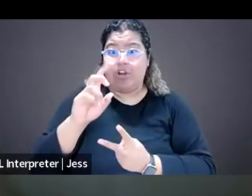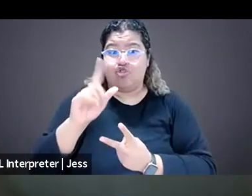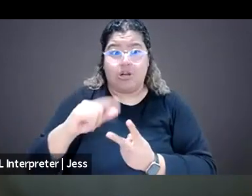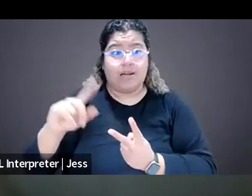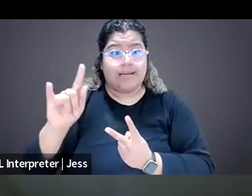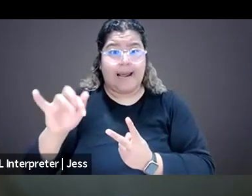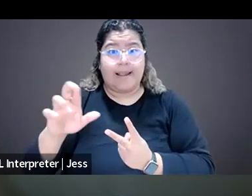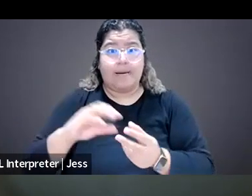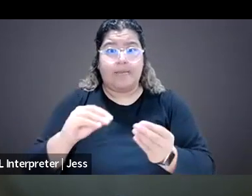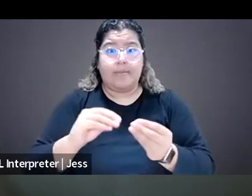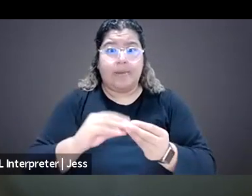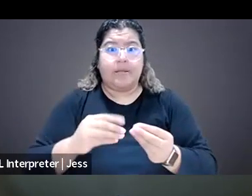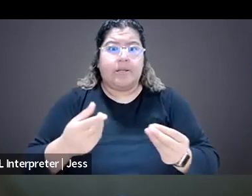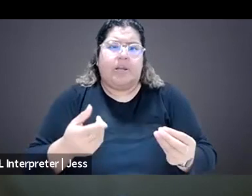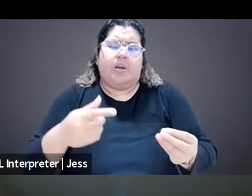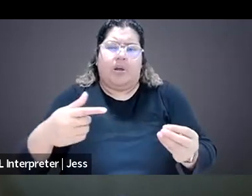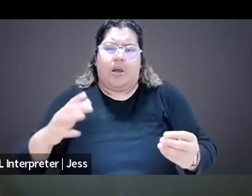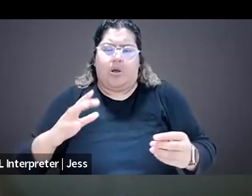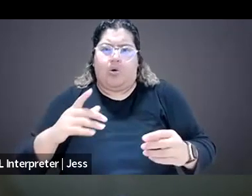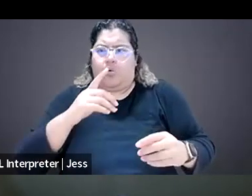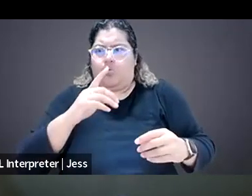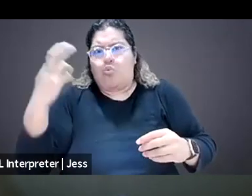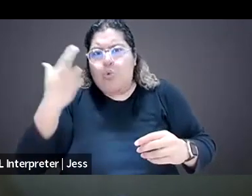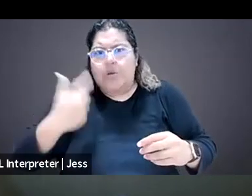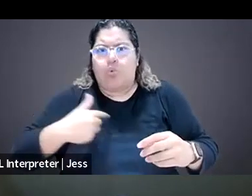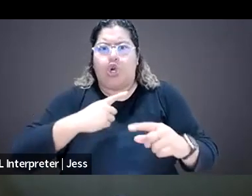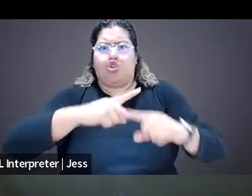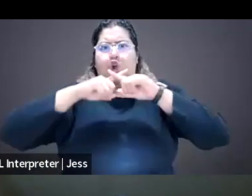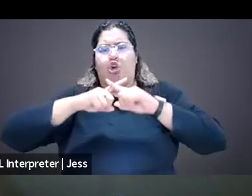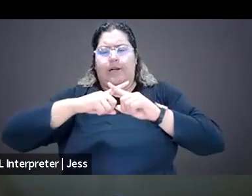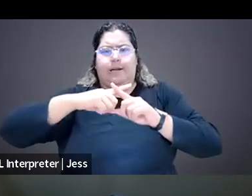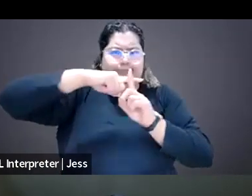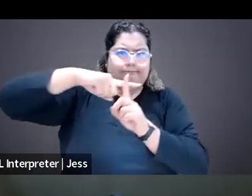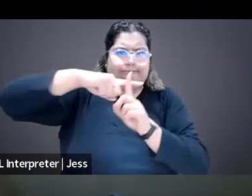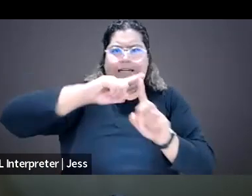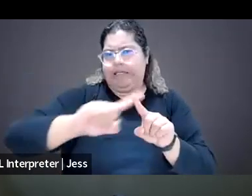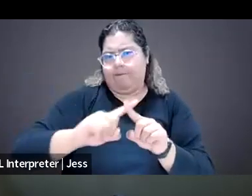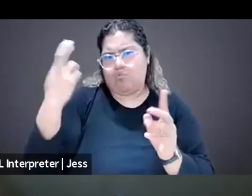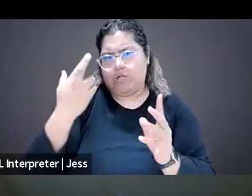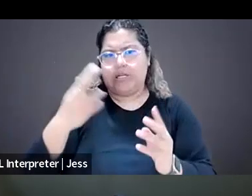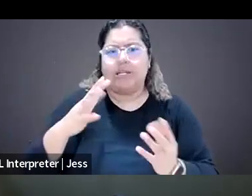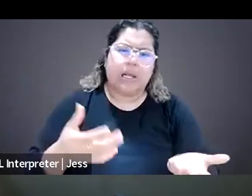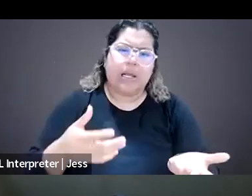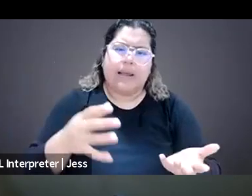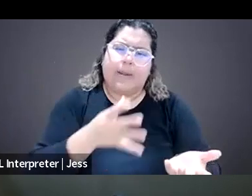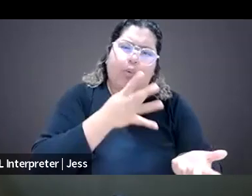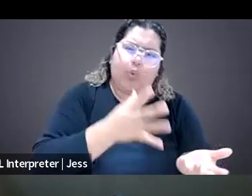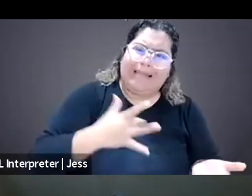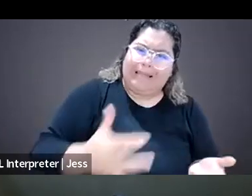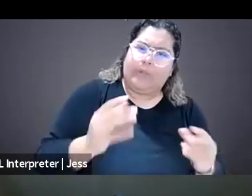for the same reasons or the same way. Yes, women are targeted more than men in the industry, but also depending on your identity or intersectional